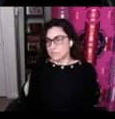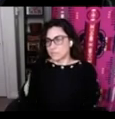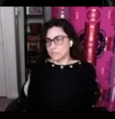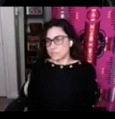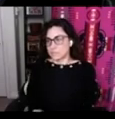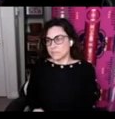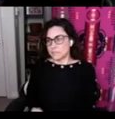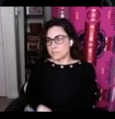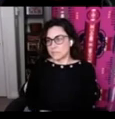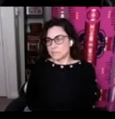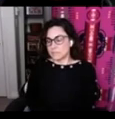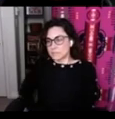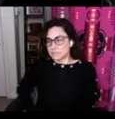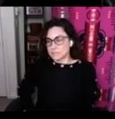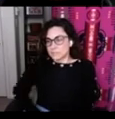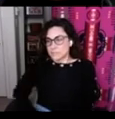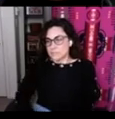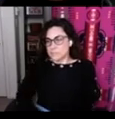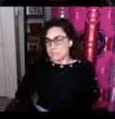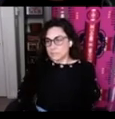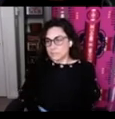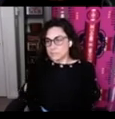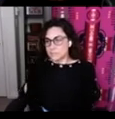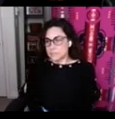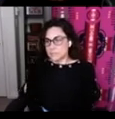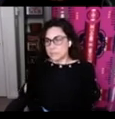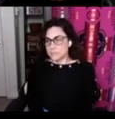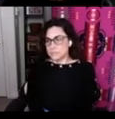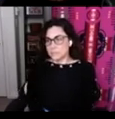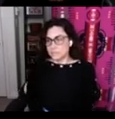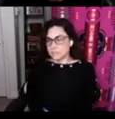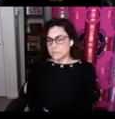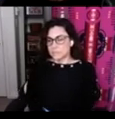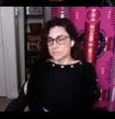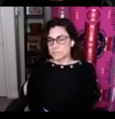started off and it is has only just made us realize how much more